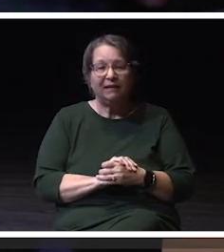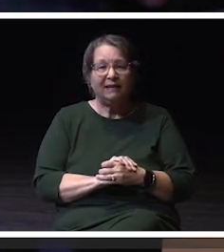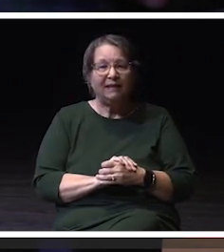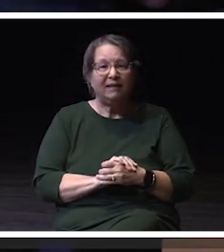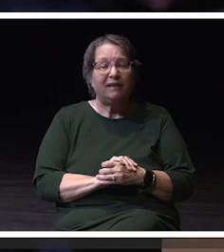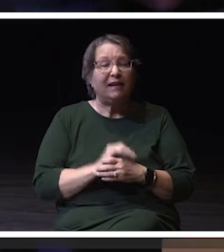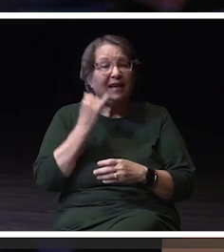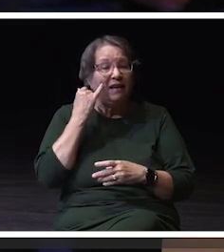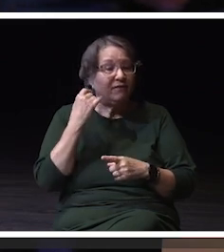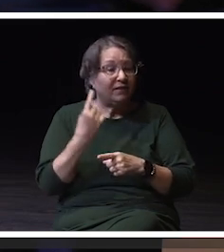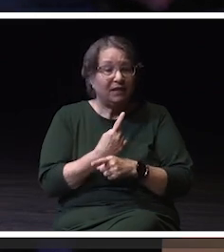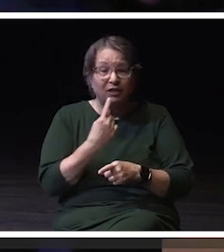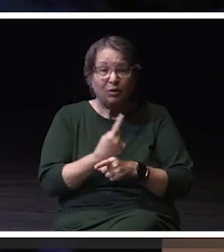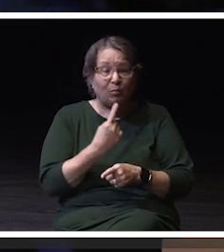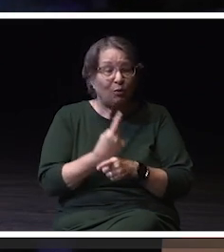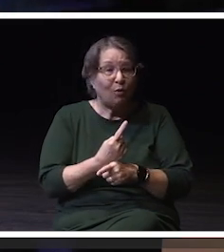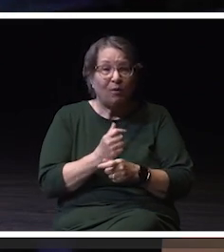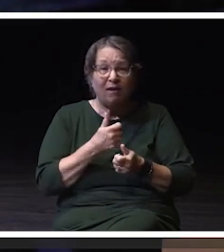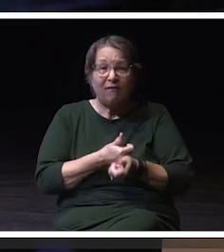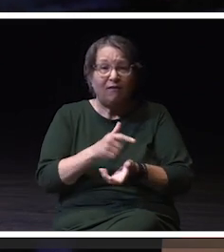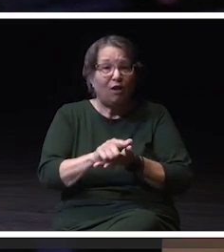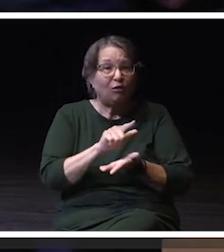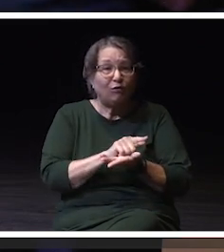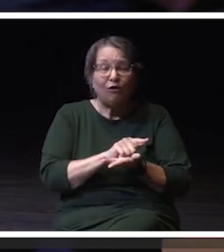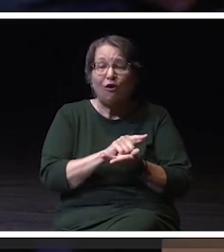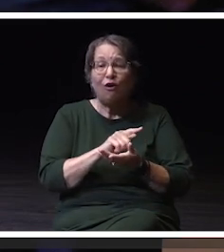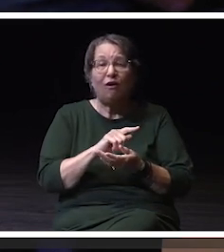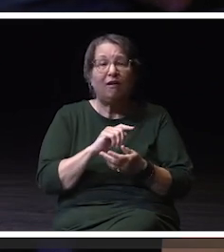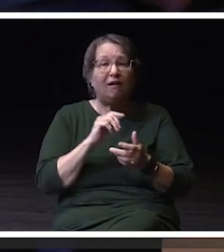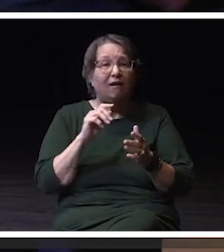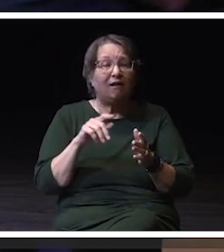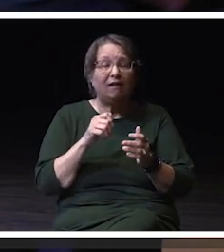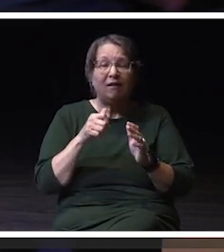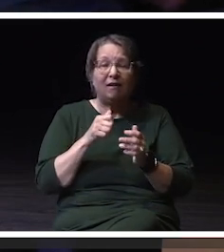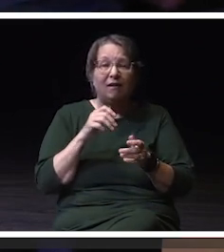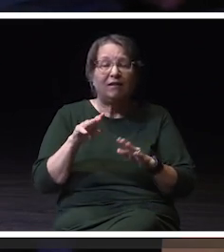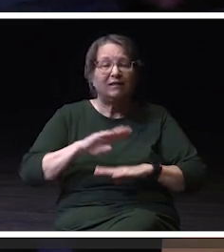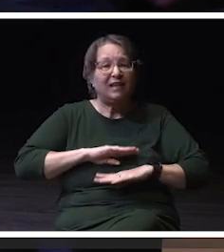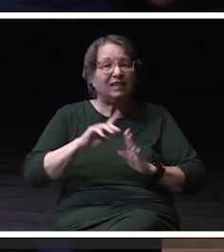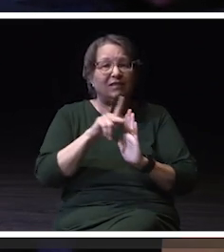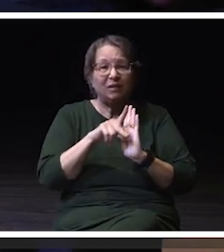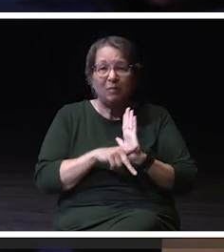legal, meets policy and expectation of the university, we're there to make sure